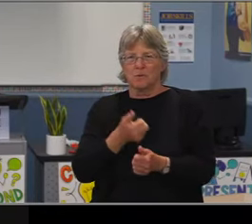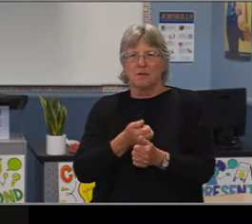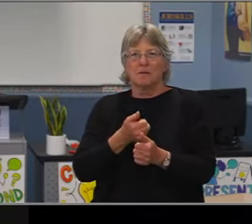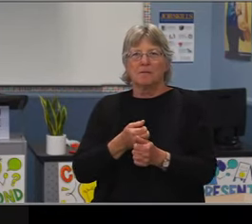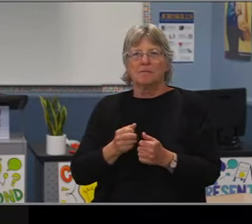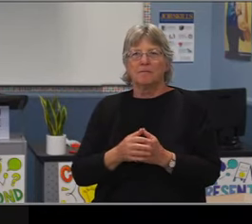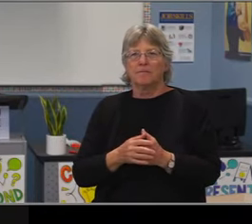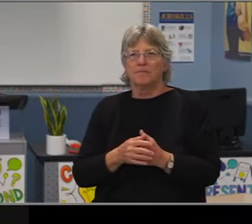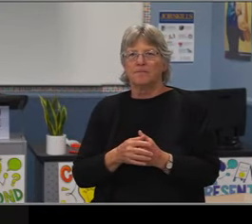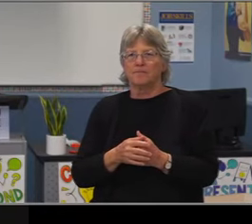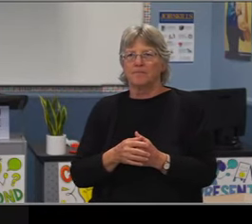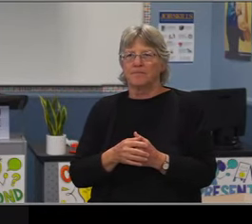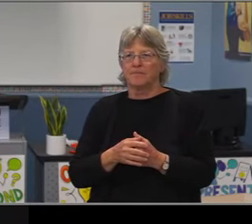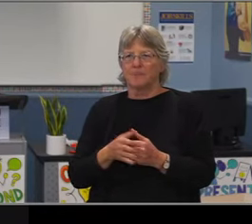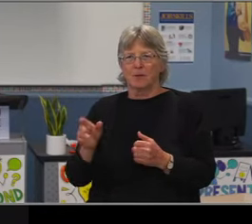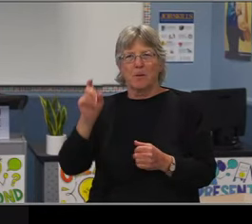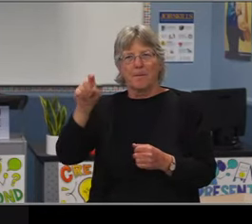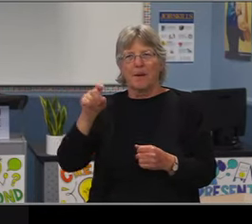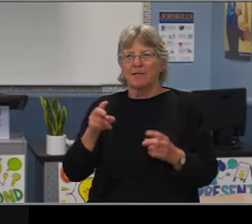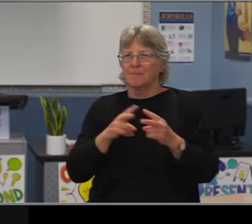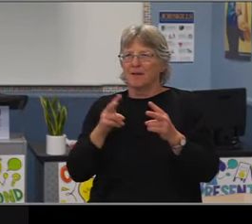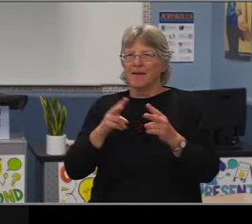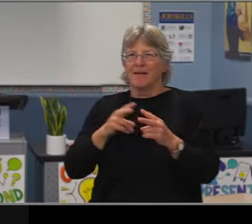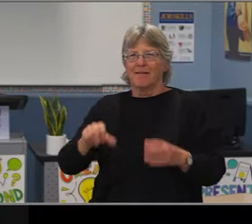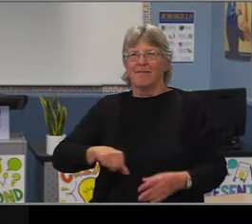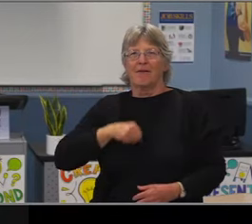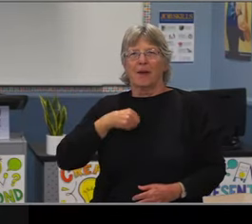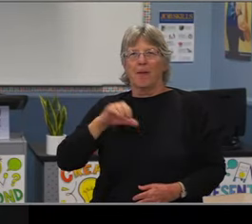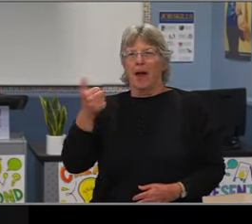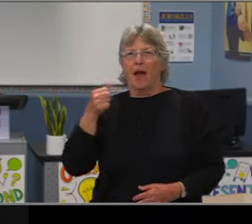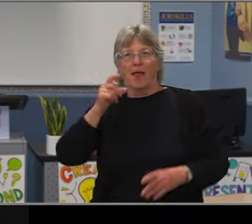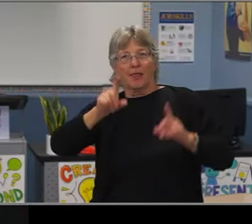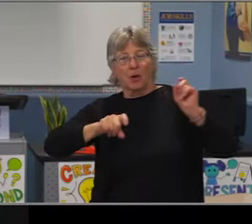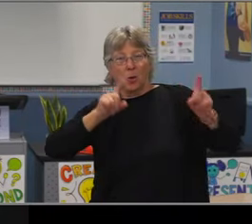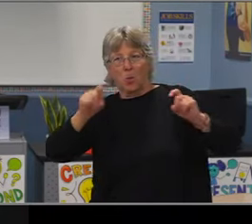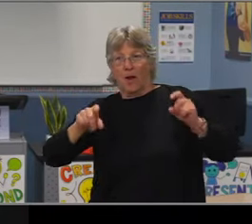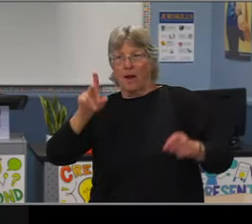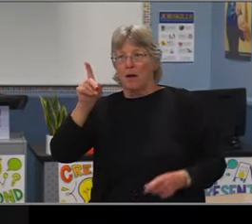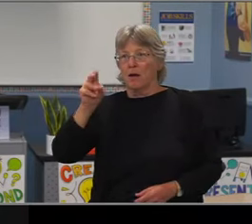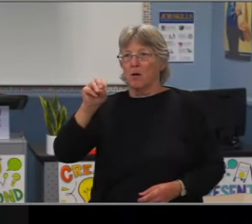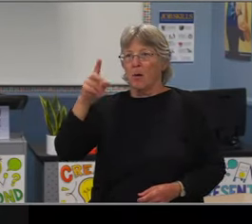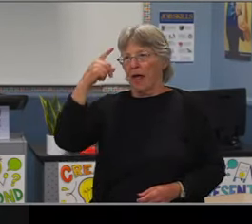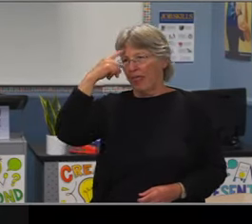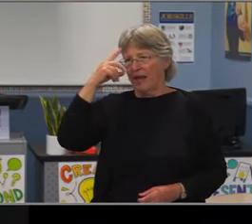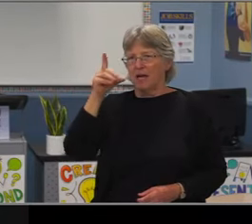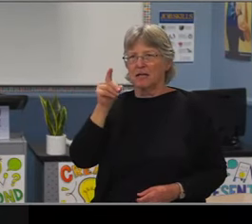'Cause most people aren't as excited about all the numbers as I am, as we go through it. If you recall, in August,